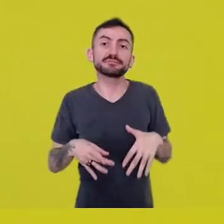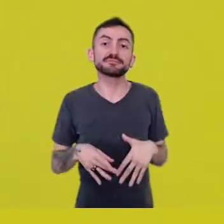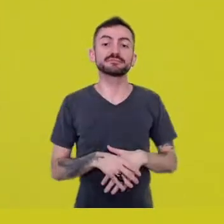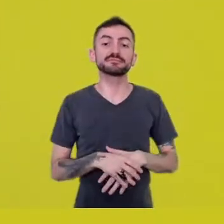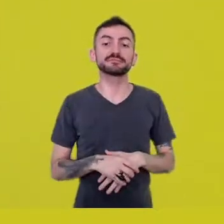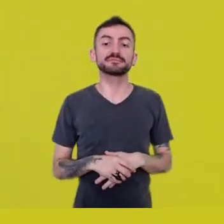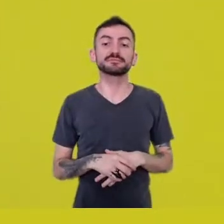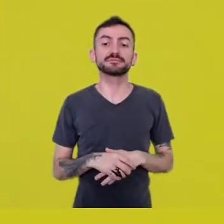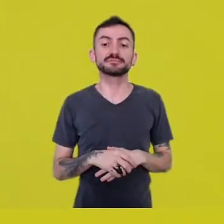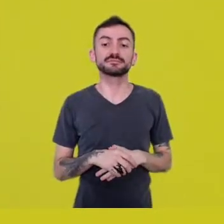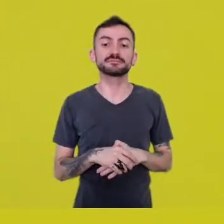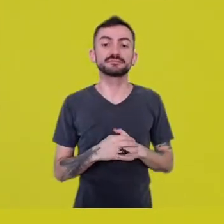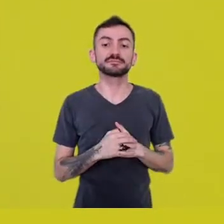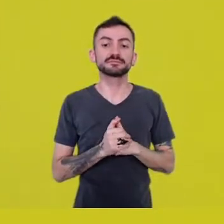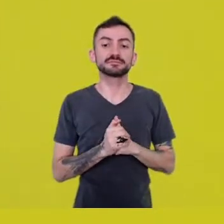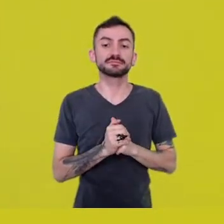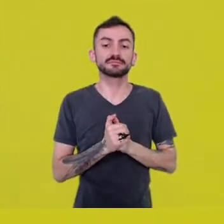During this experience,